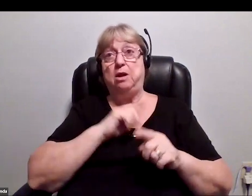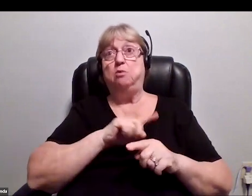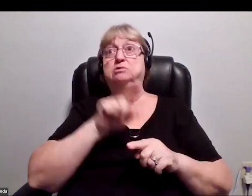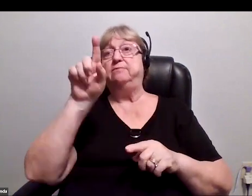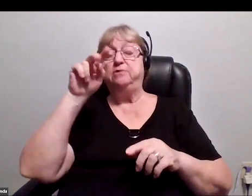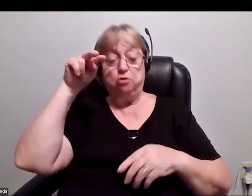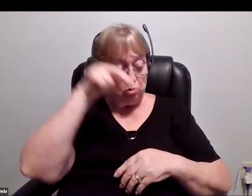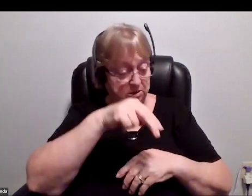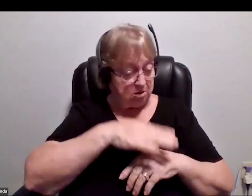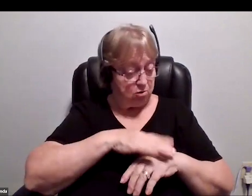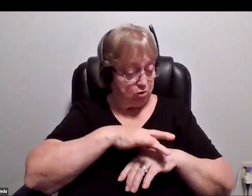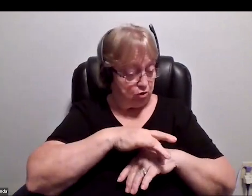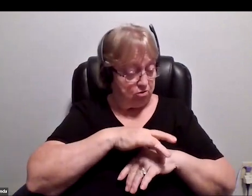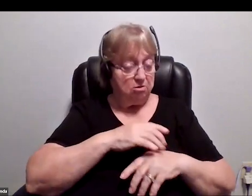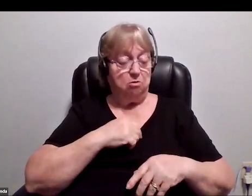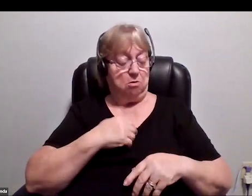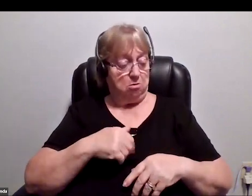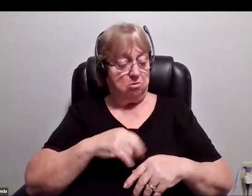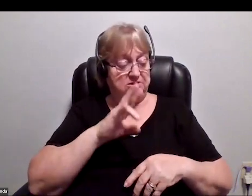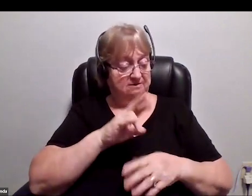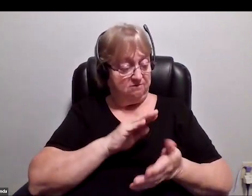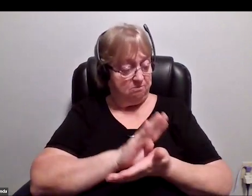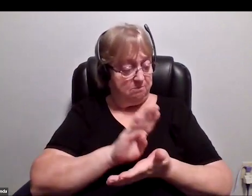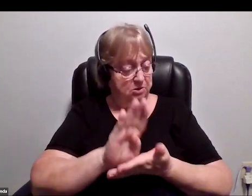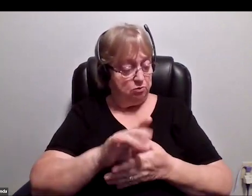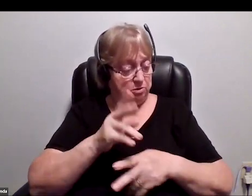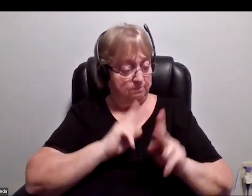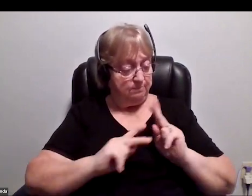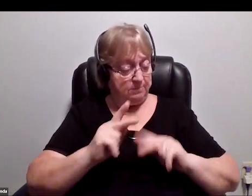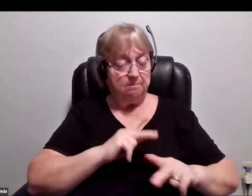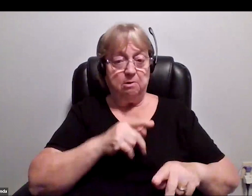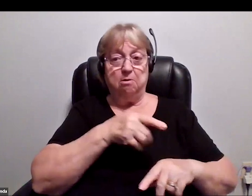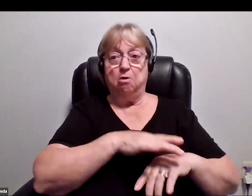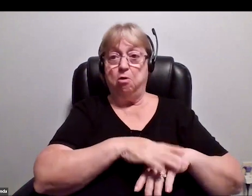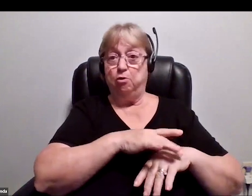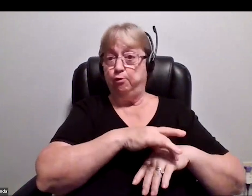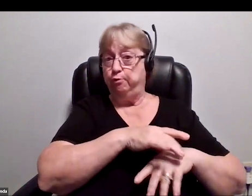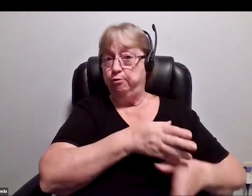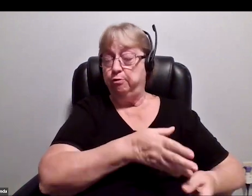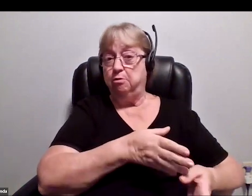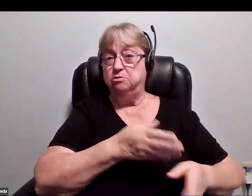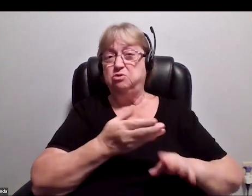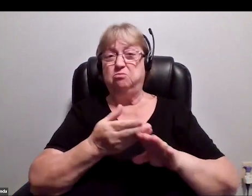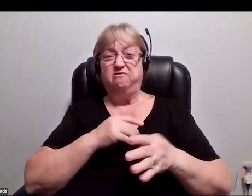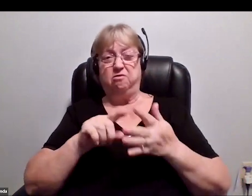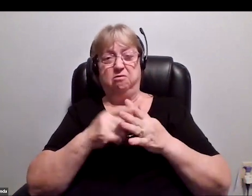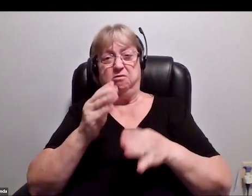realizing that all 7 billion people were there. Just before we get to the song, I should acknowledge